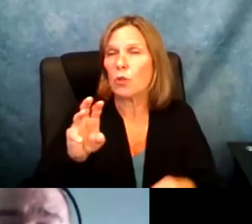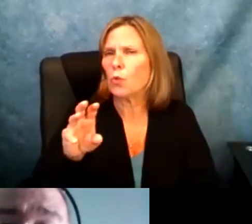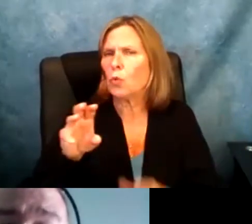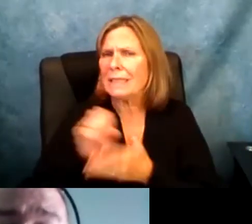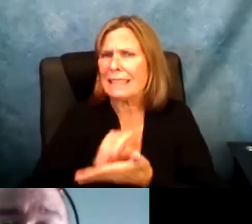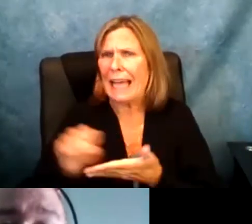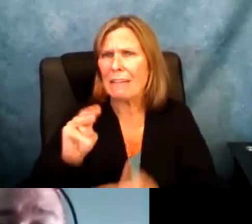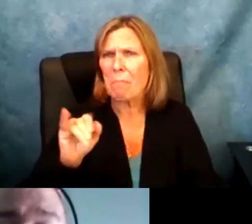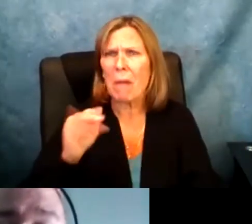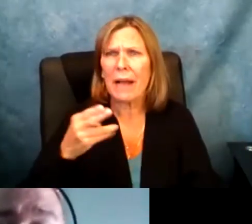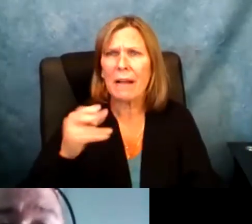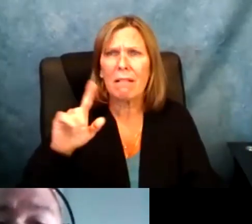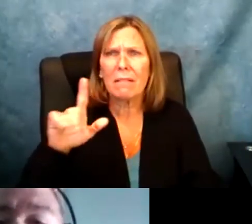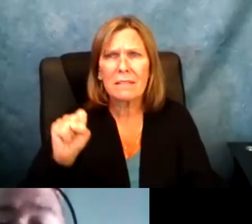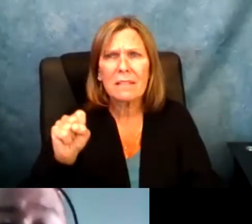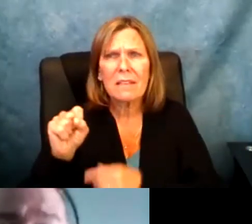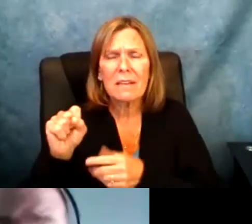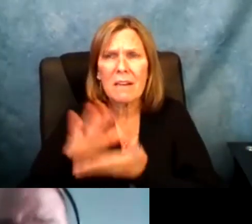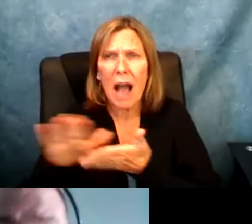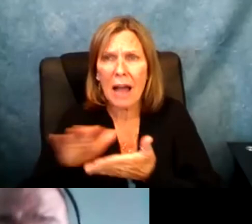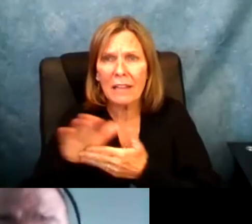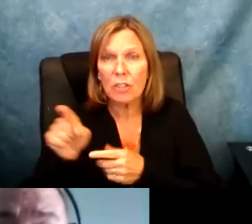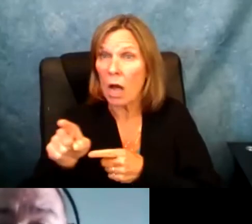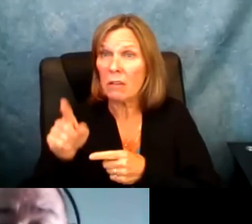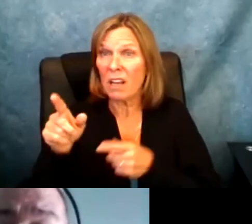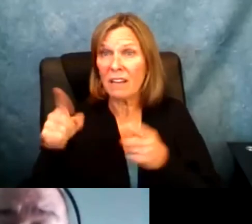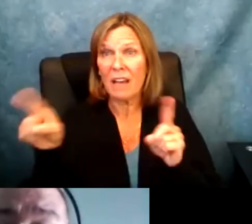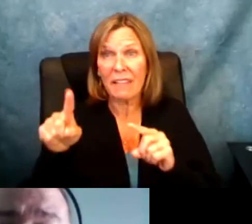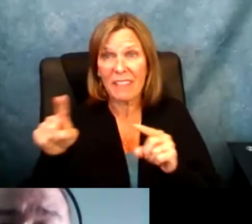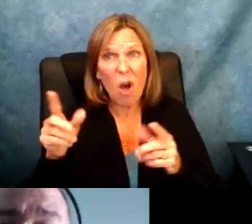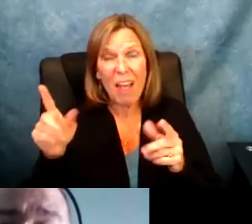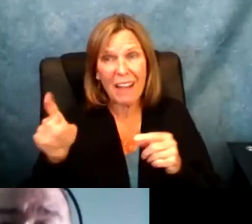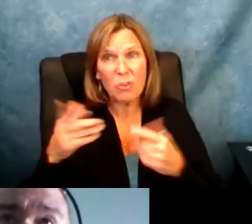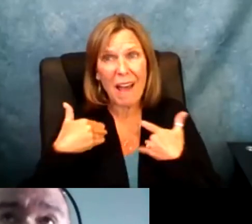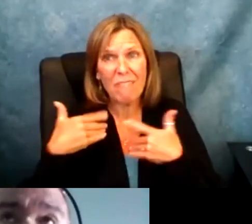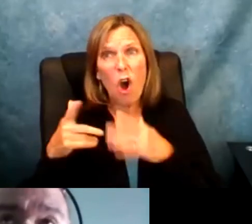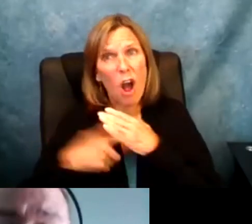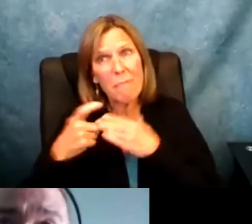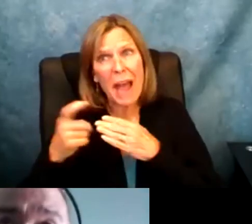So, you know, advocating to make sure I want to saint Michael's college for college and I really helped